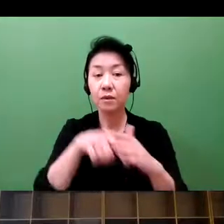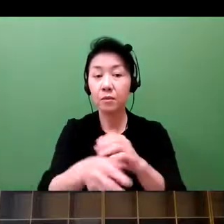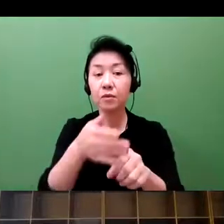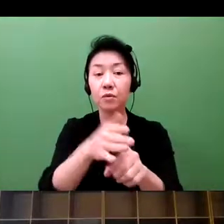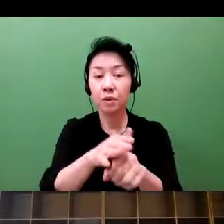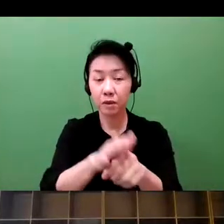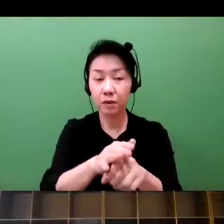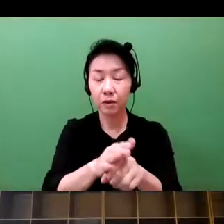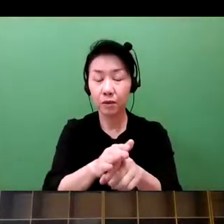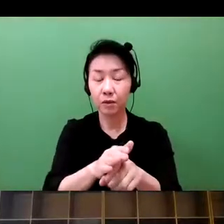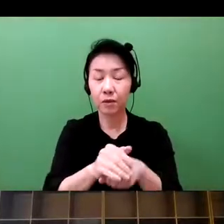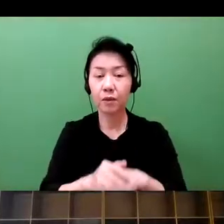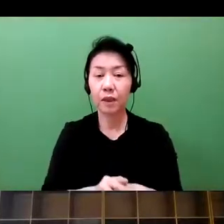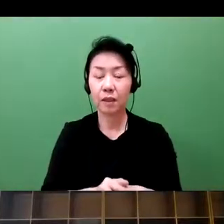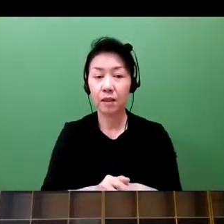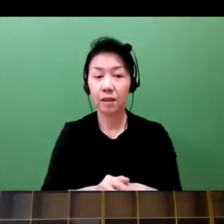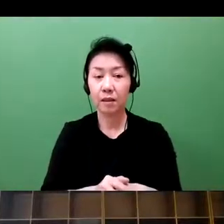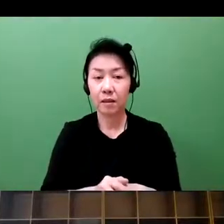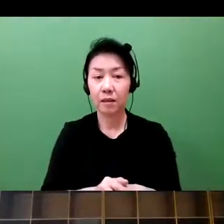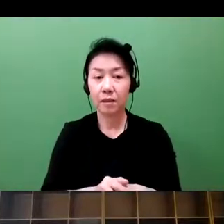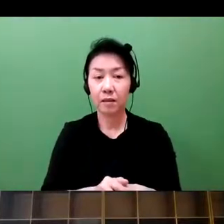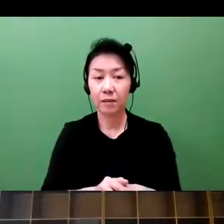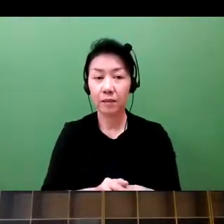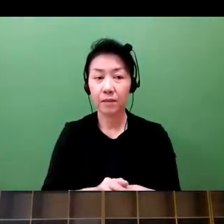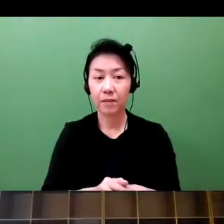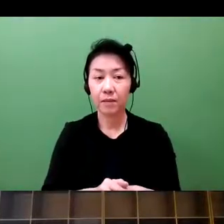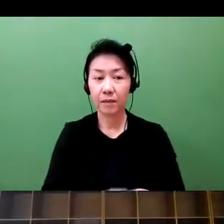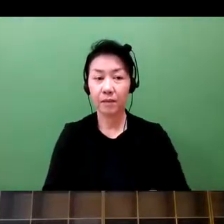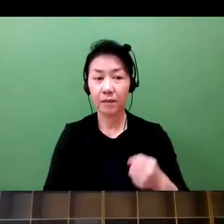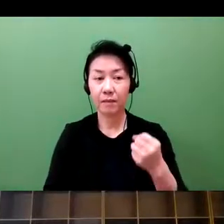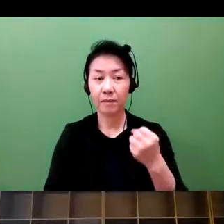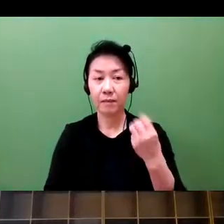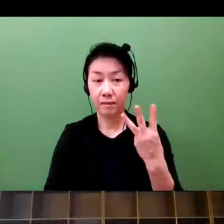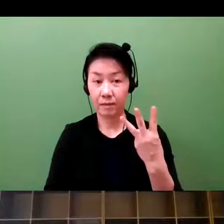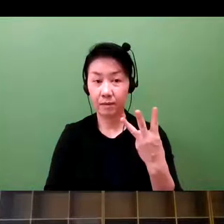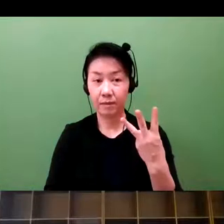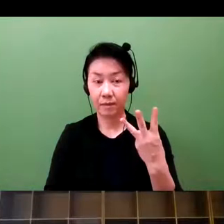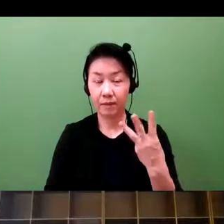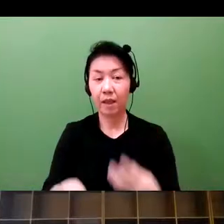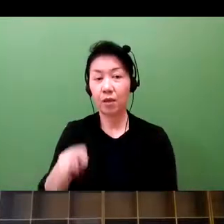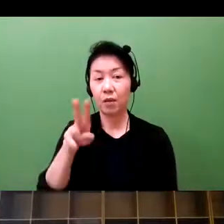From that perspective, we have to look at the life course of a person, which